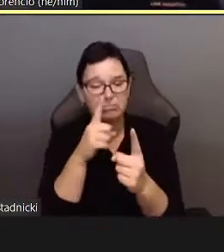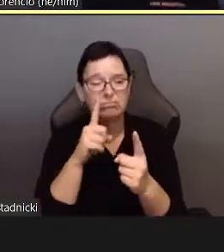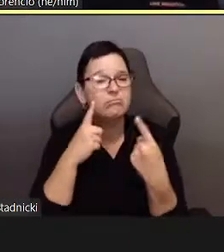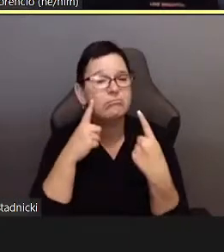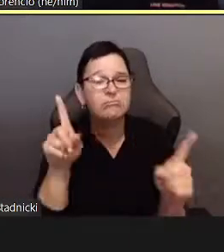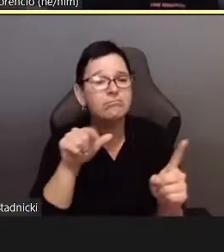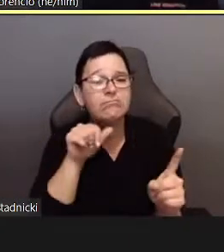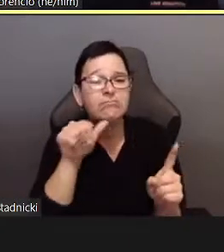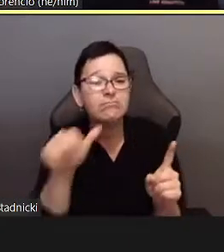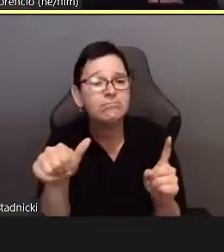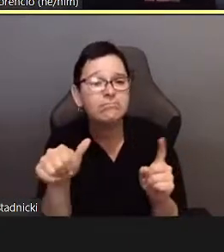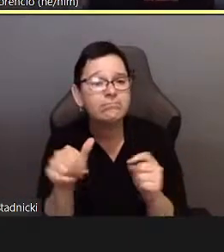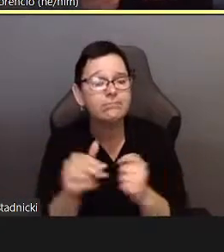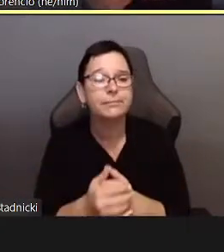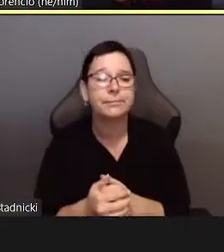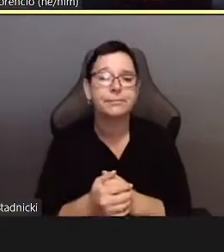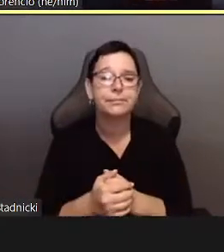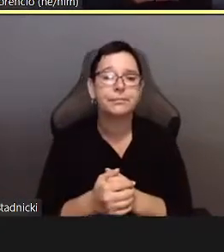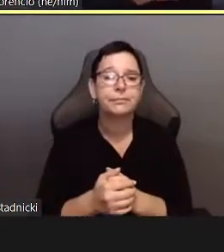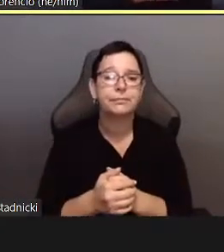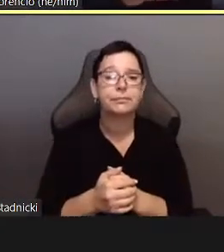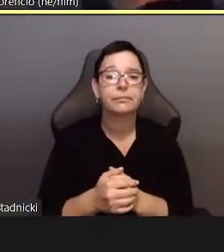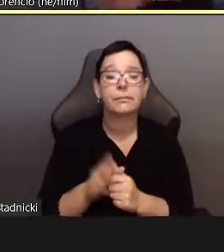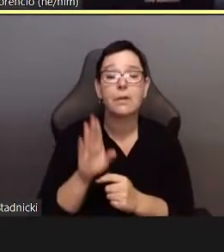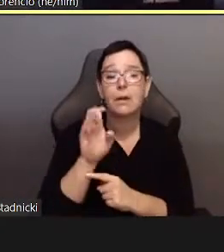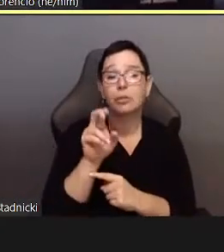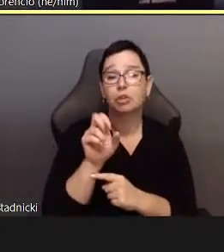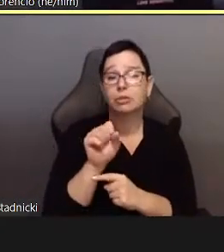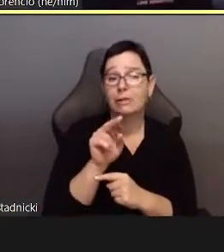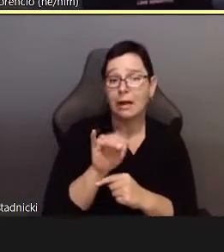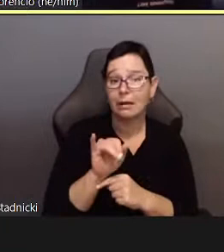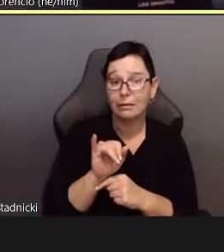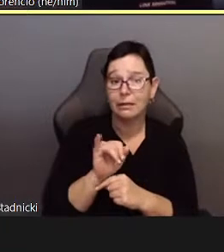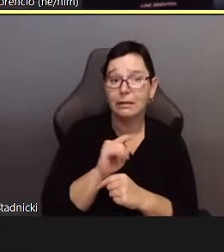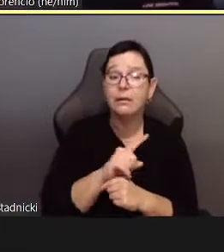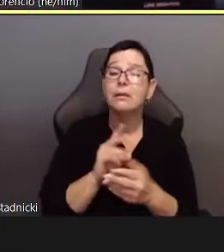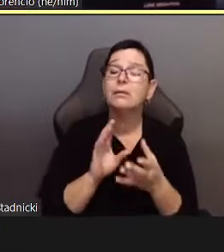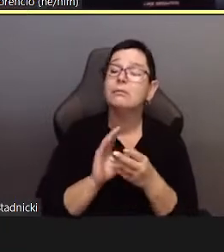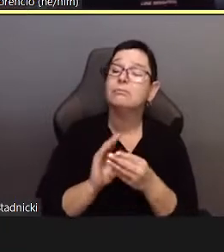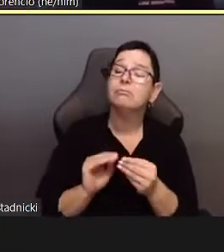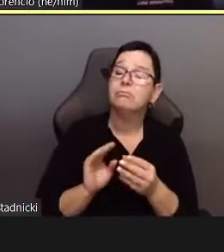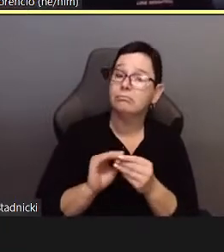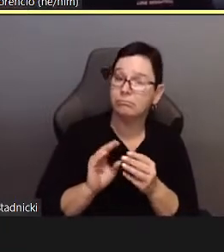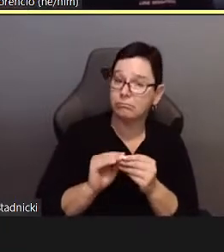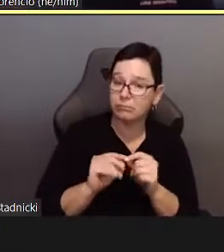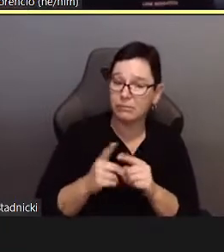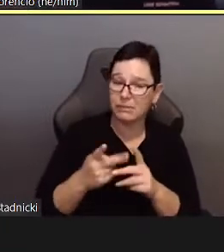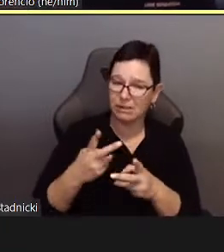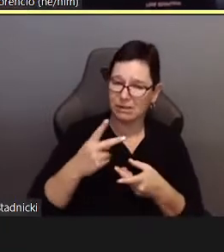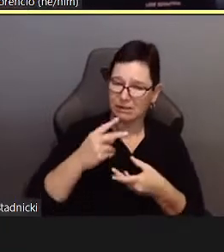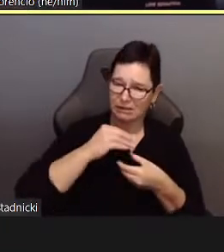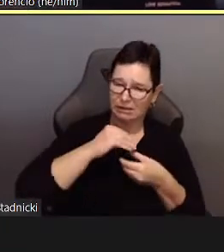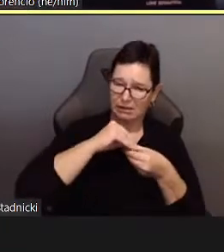An unquenchable appetite can only lead to a non climatic climax